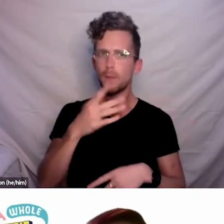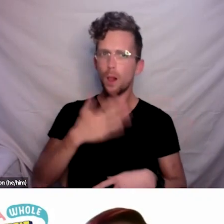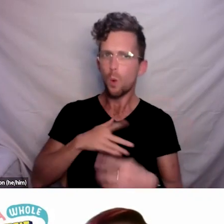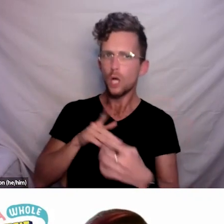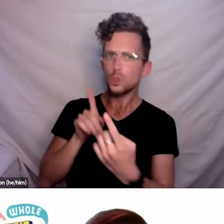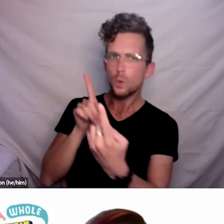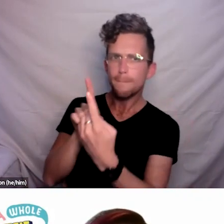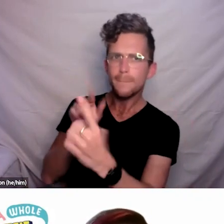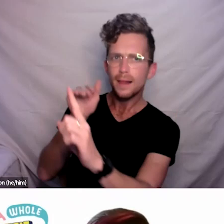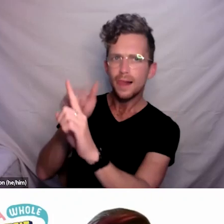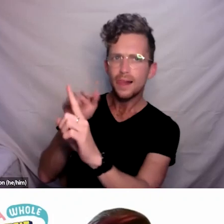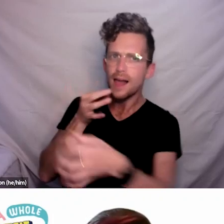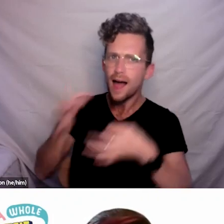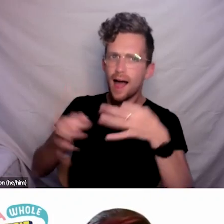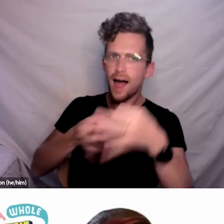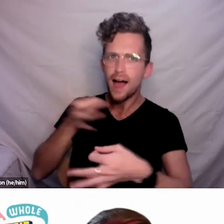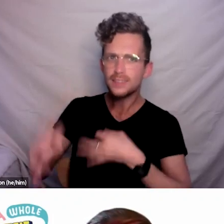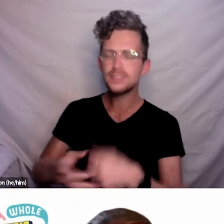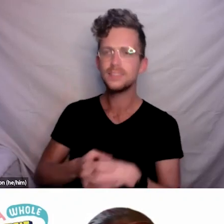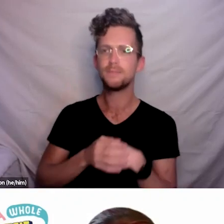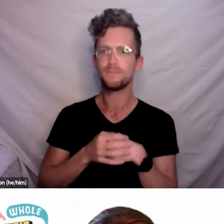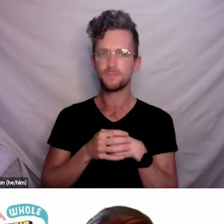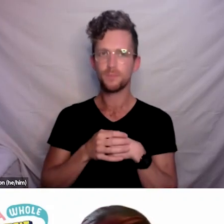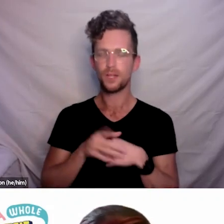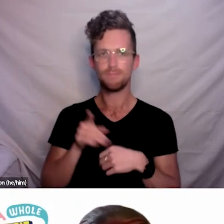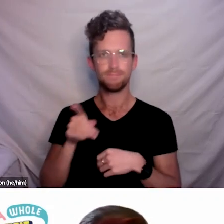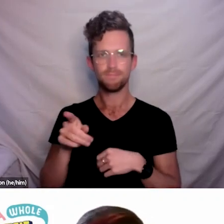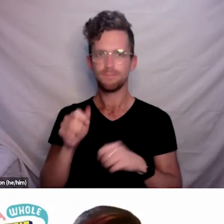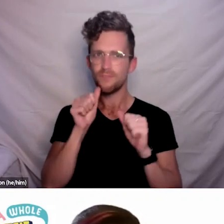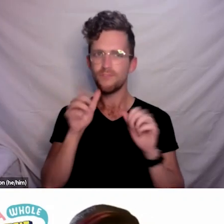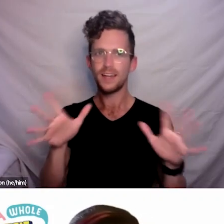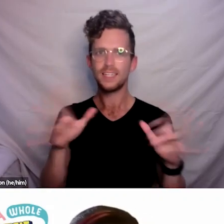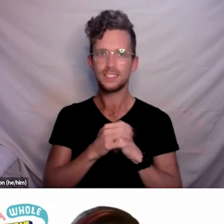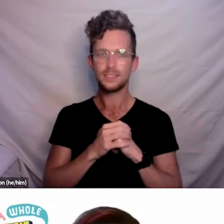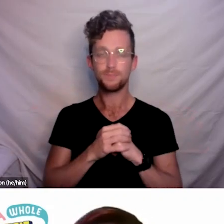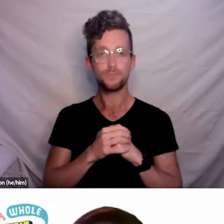on that, so that’s really good, and also just wanted to portray to everyone